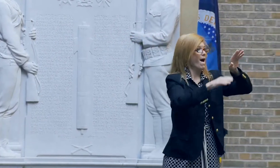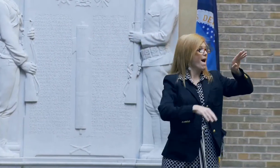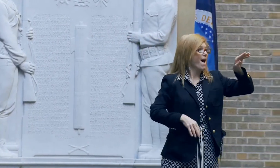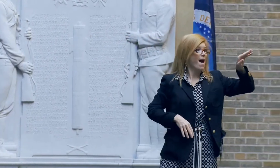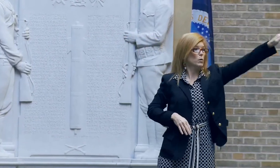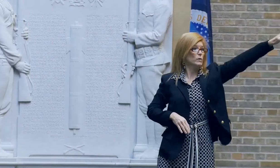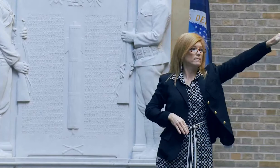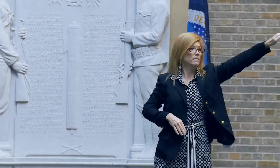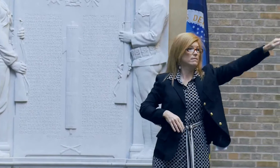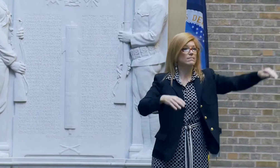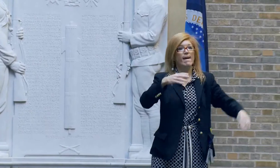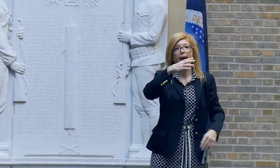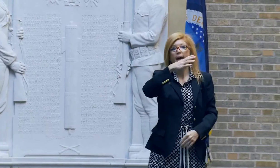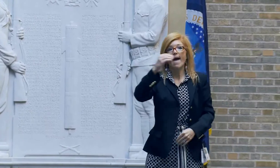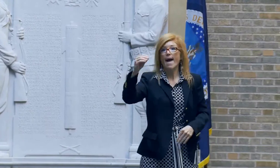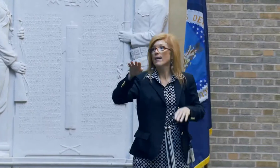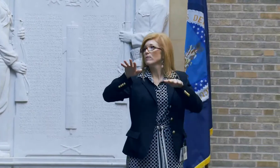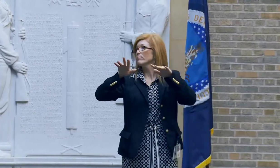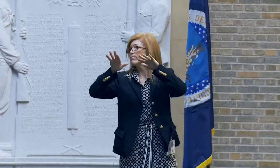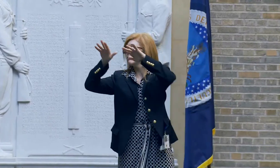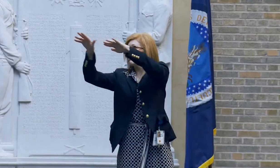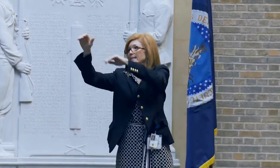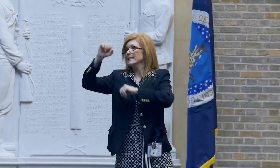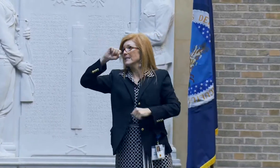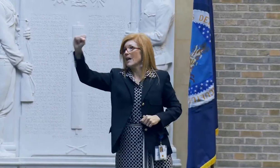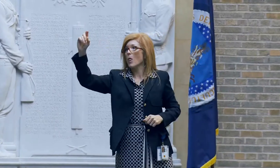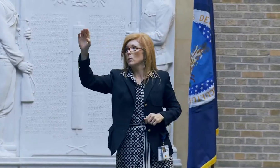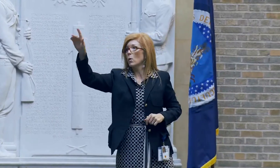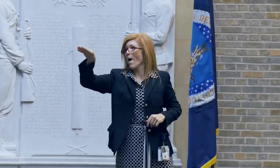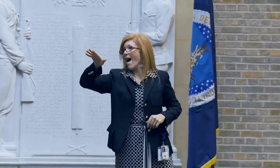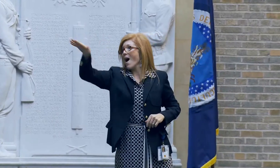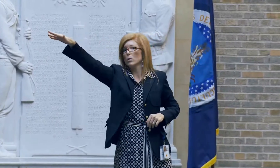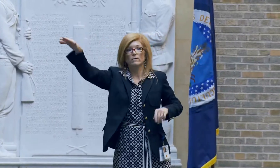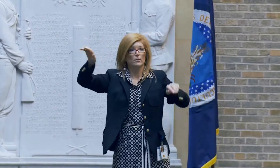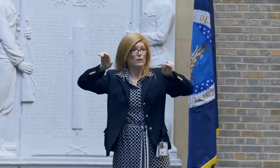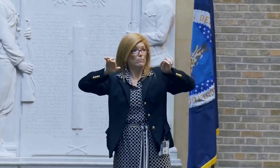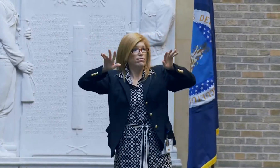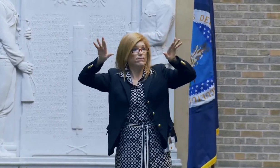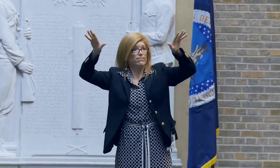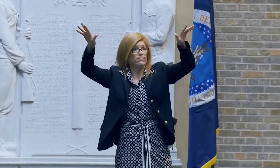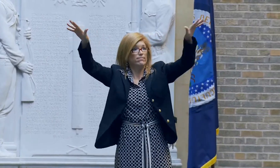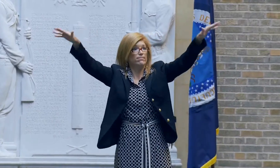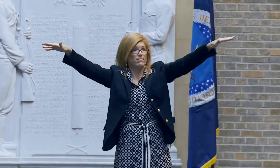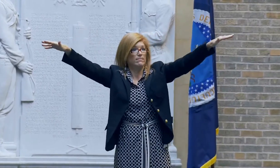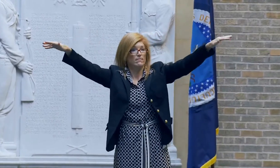She gestures with her hands.